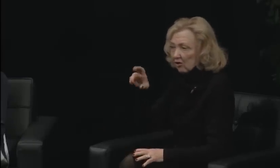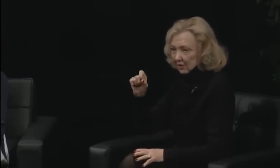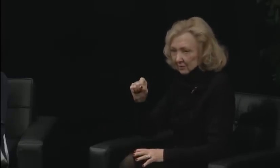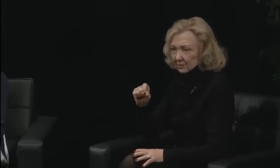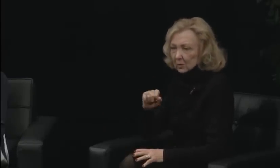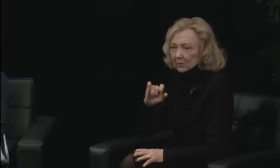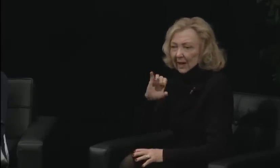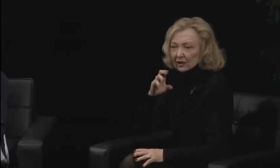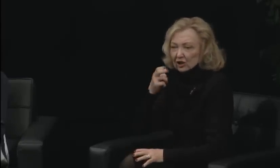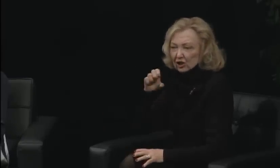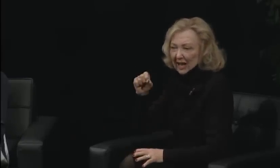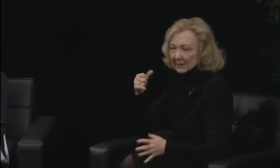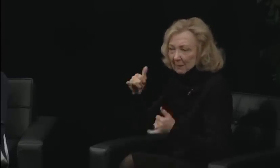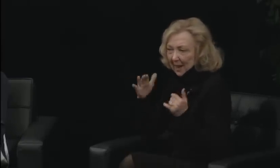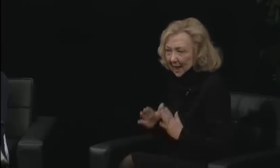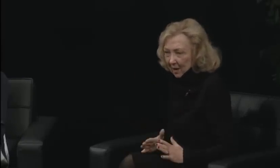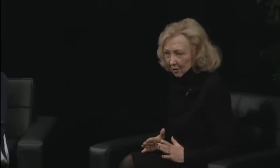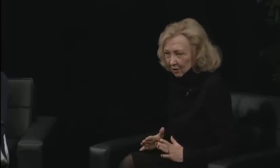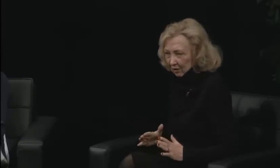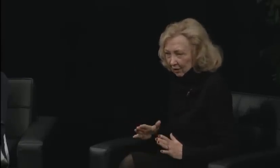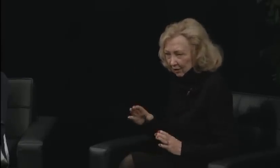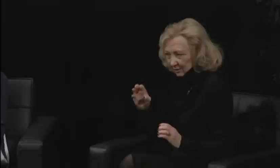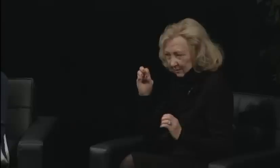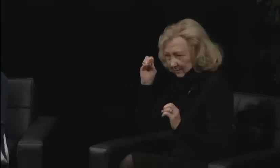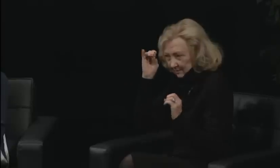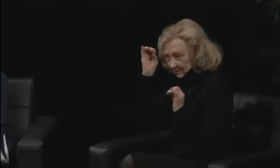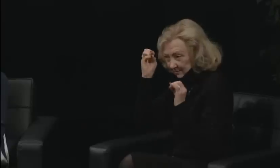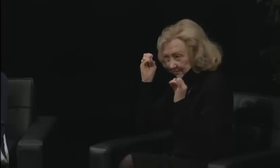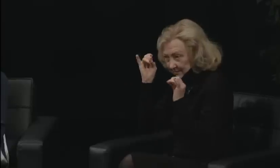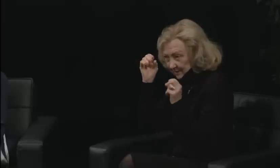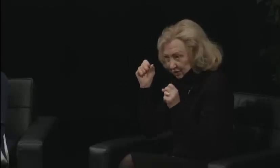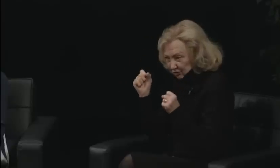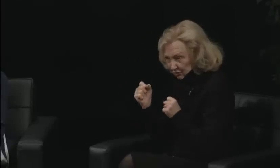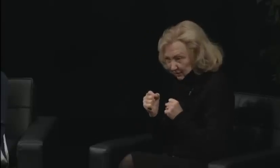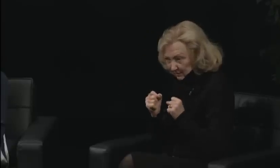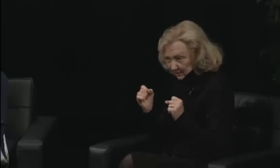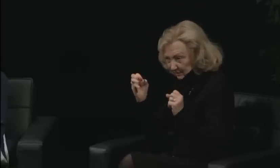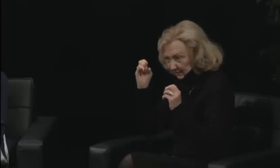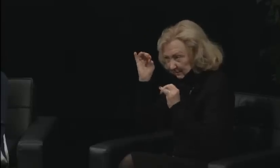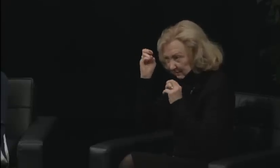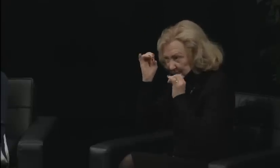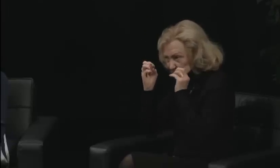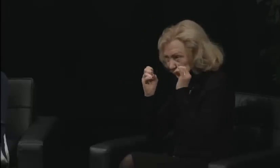and we worked with the media, we could see who had the strength in front of the media.